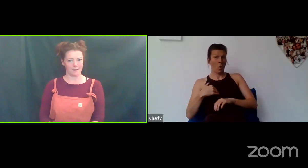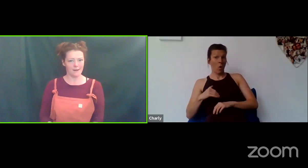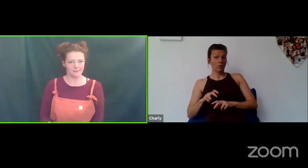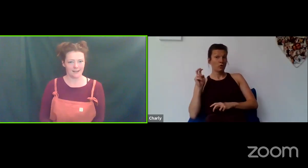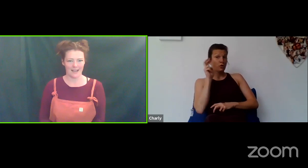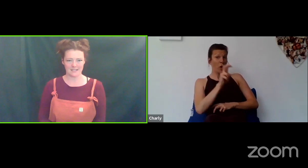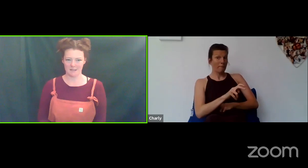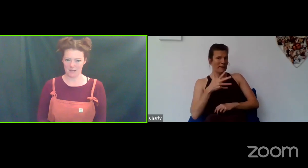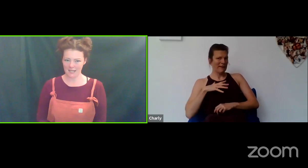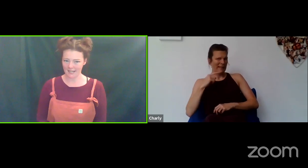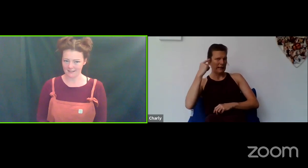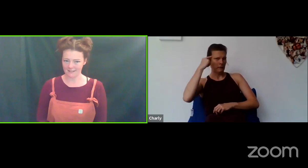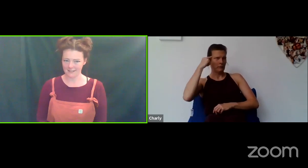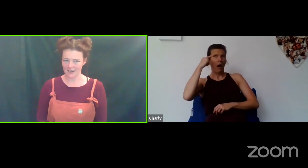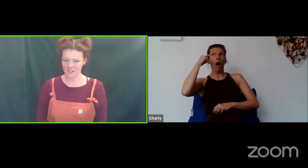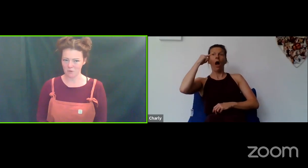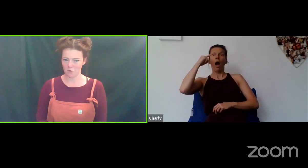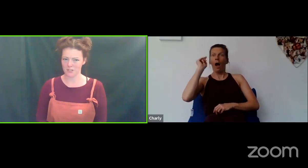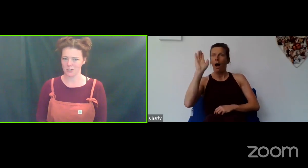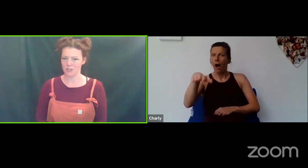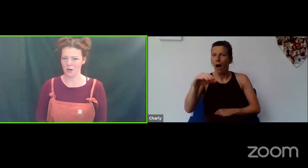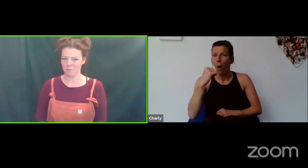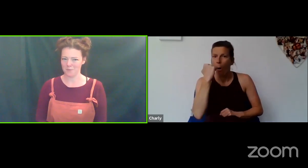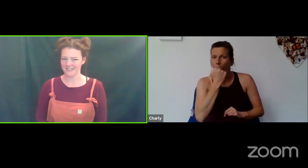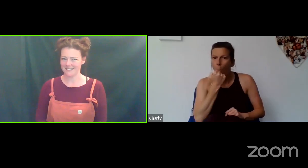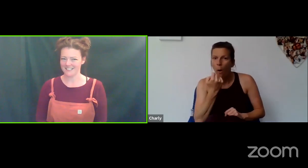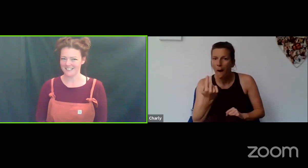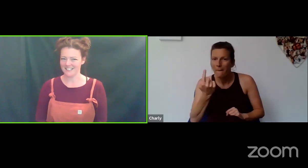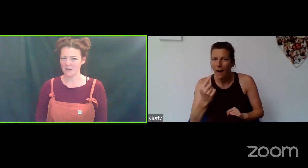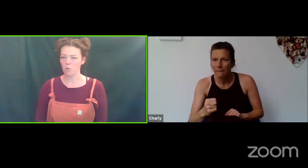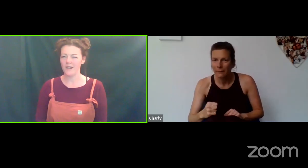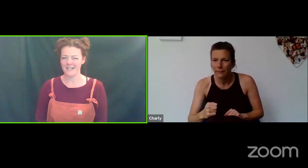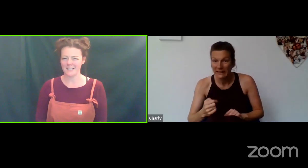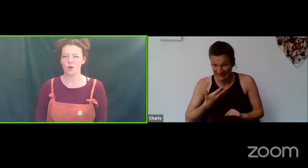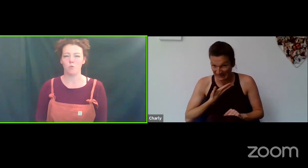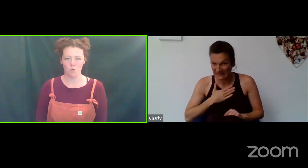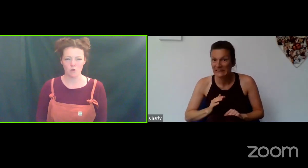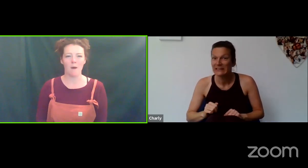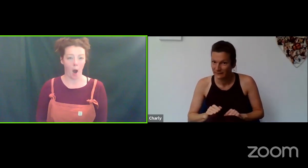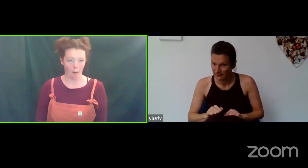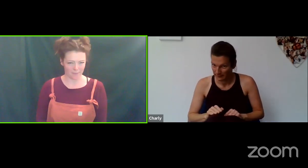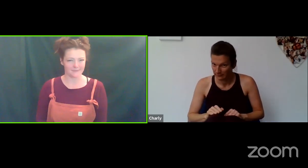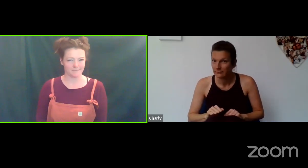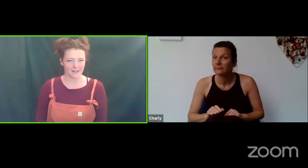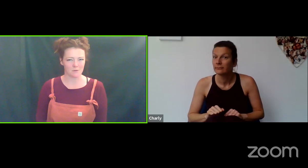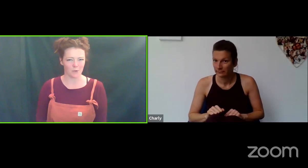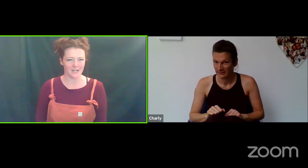in to the beginning. I don't want to jump! We need to warm up, that's what we